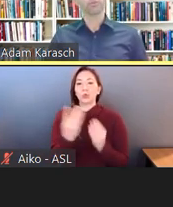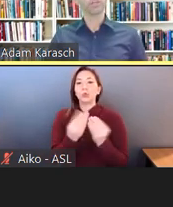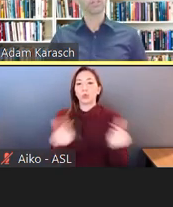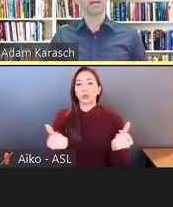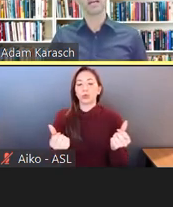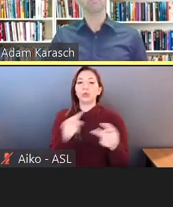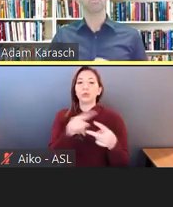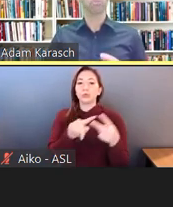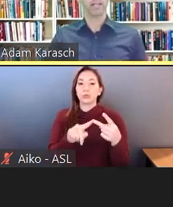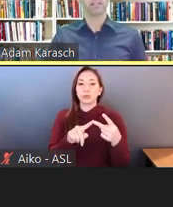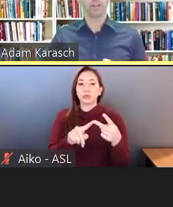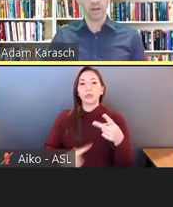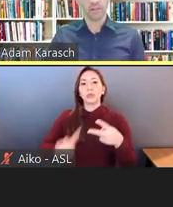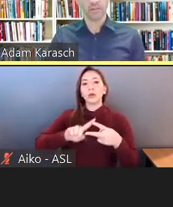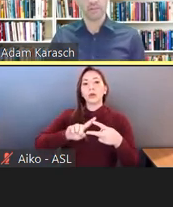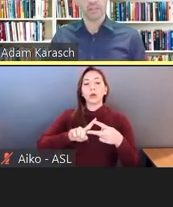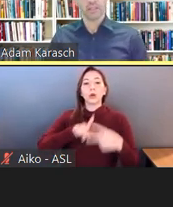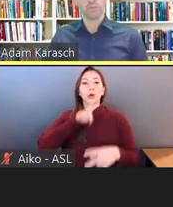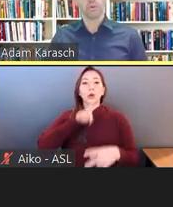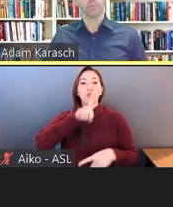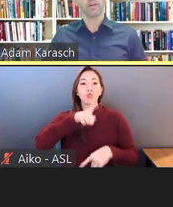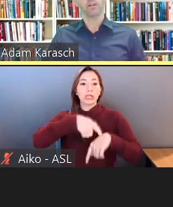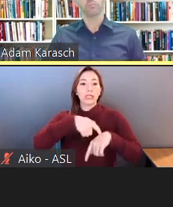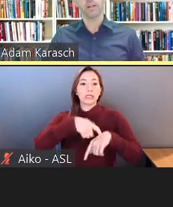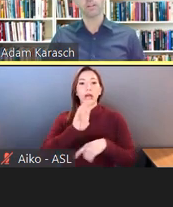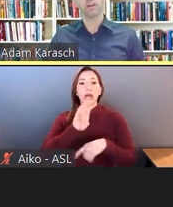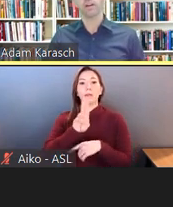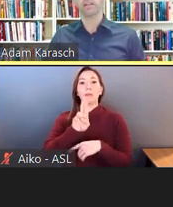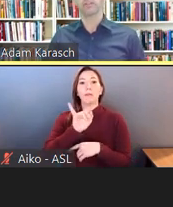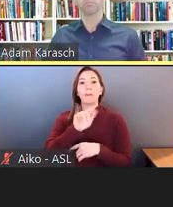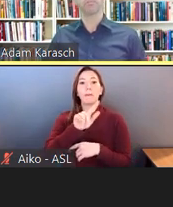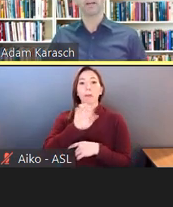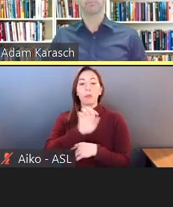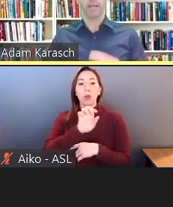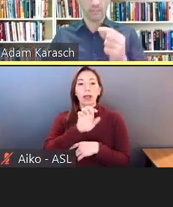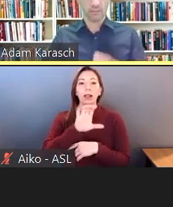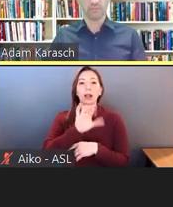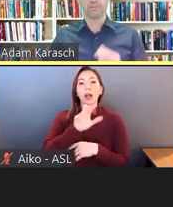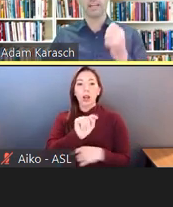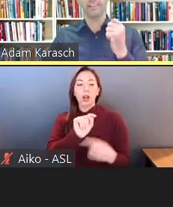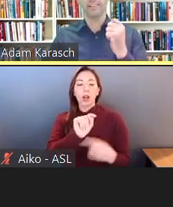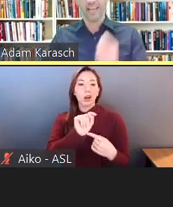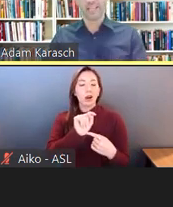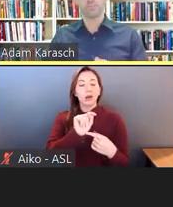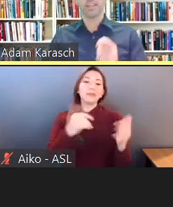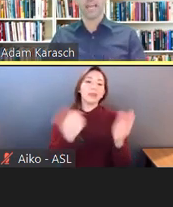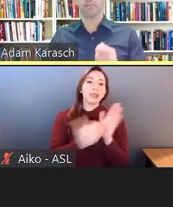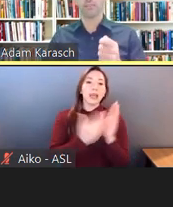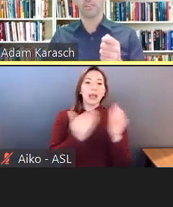Real-time braille CART. And what we call braille CART is provided by a certified expert